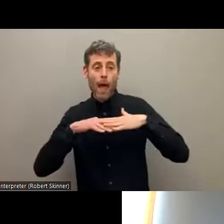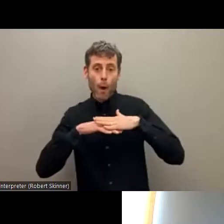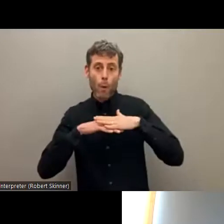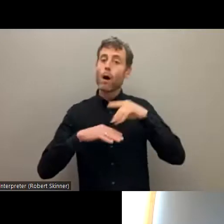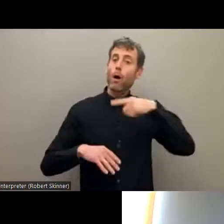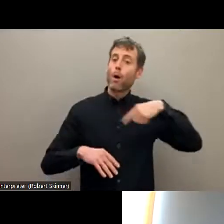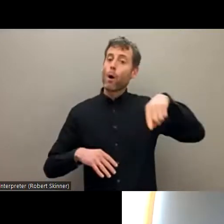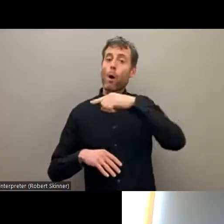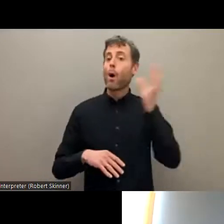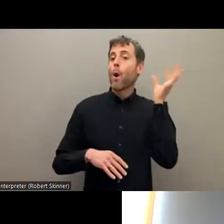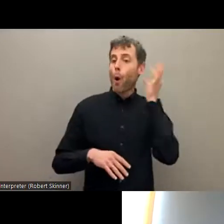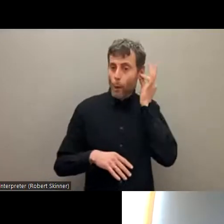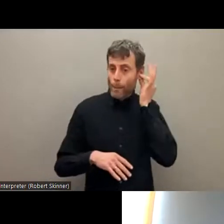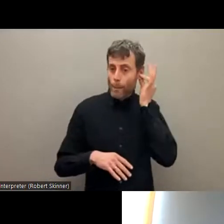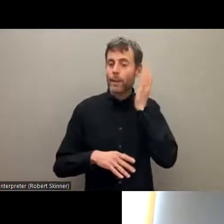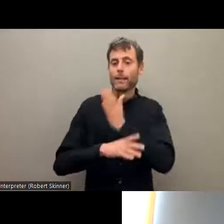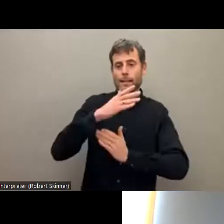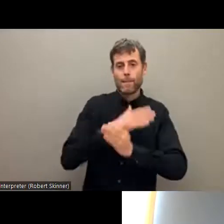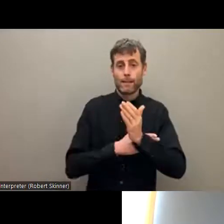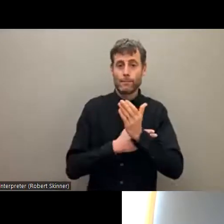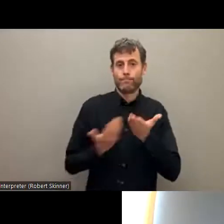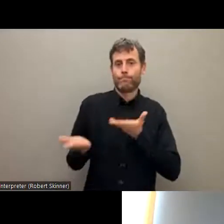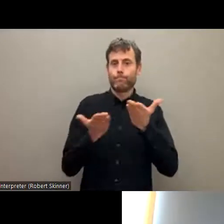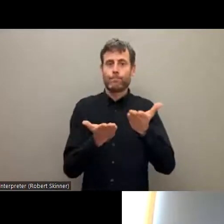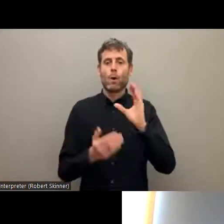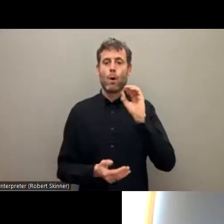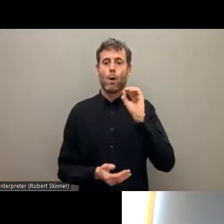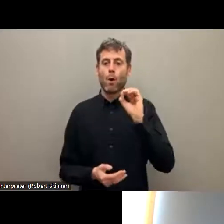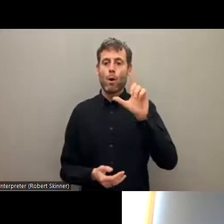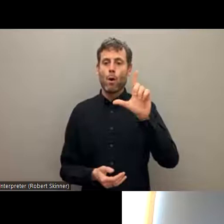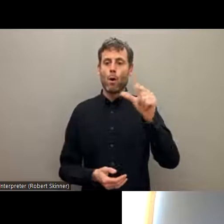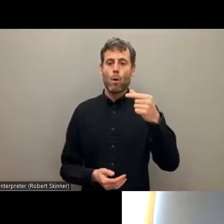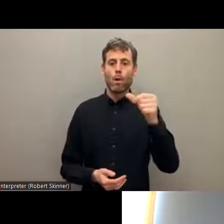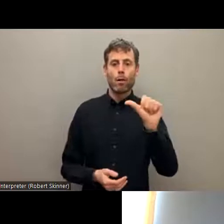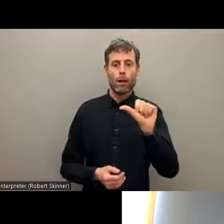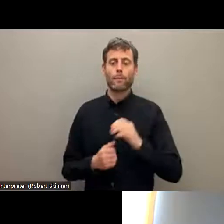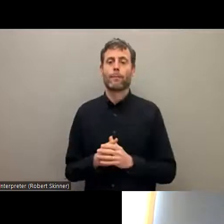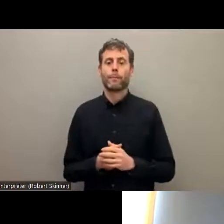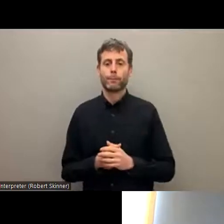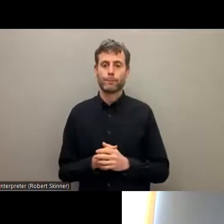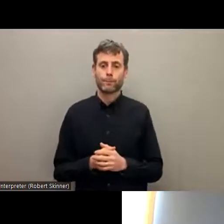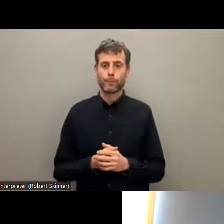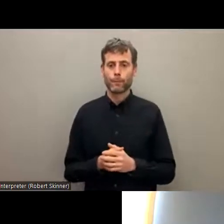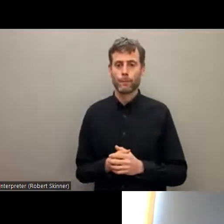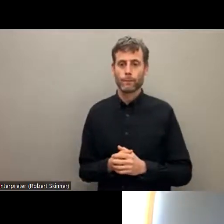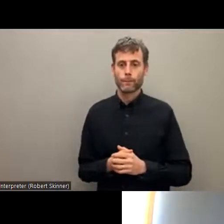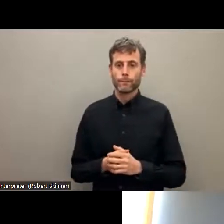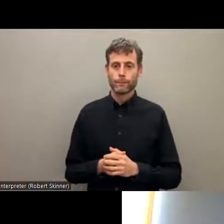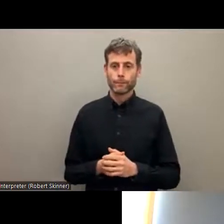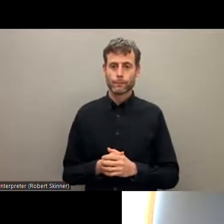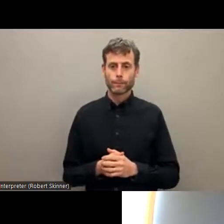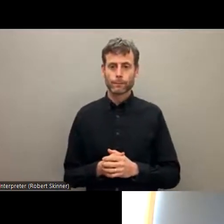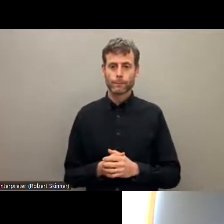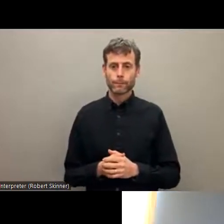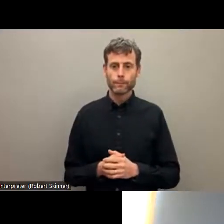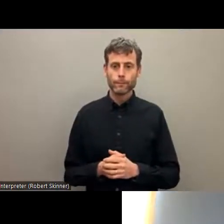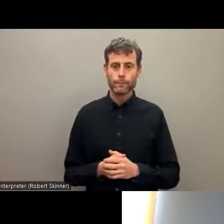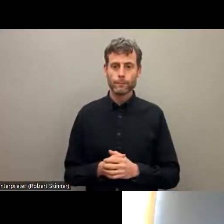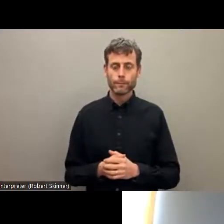Ole, the floor is yours.